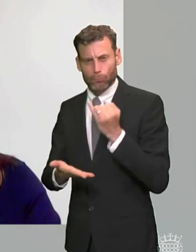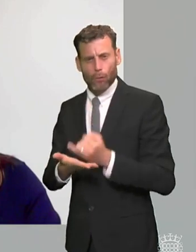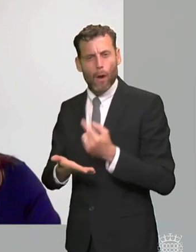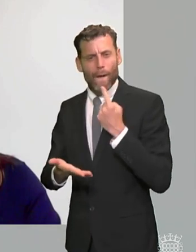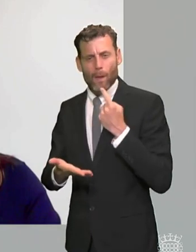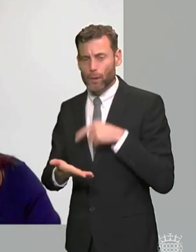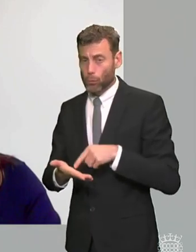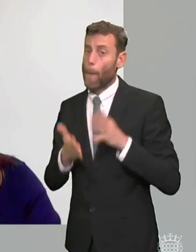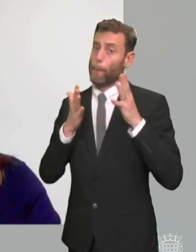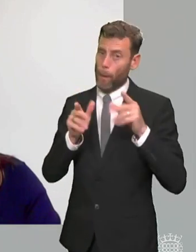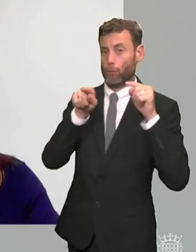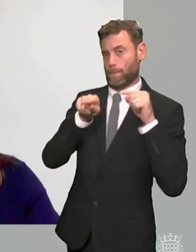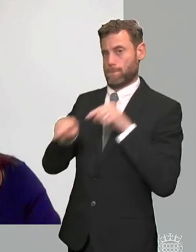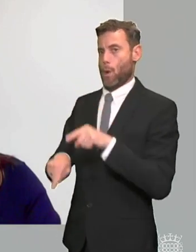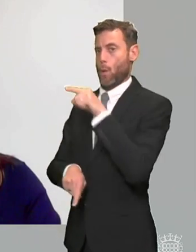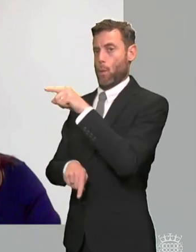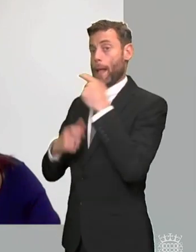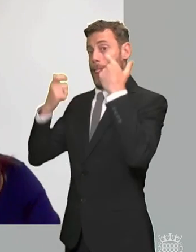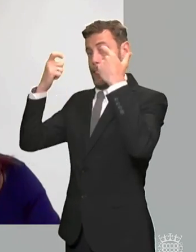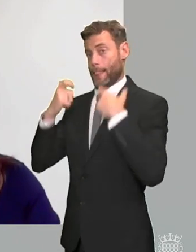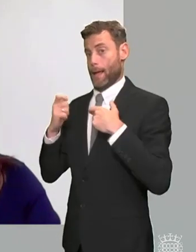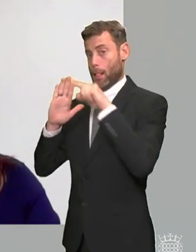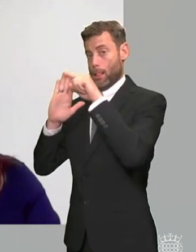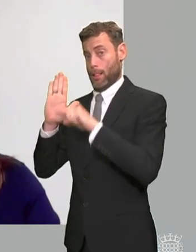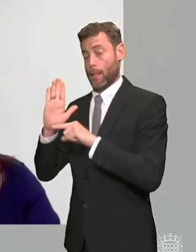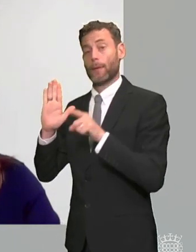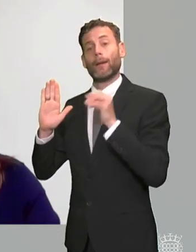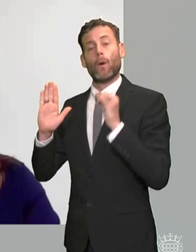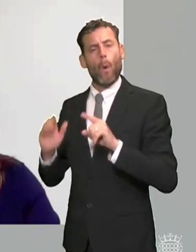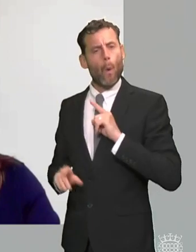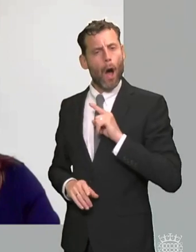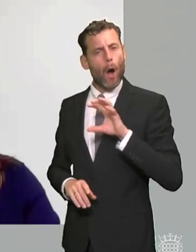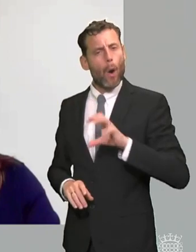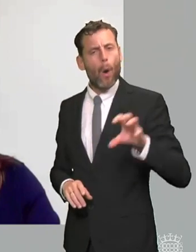actually local authorities regularly disregard their legal duties but they don't actually have